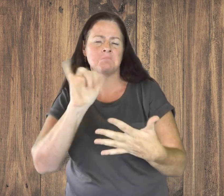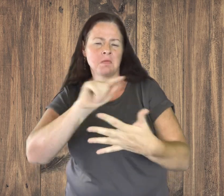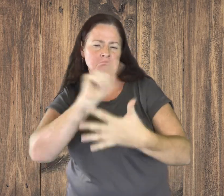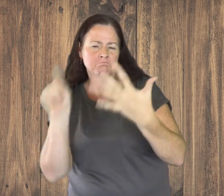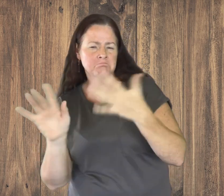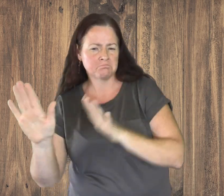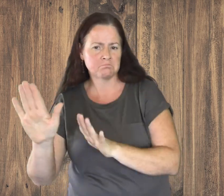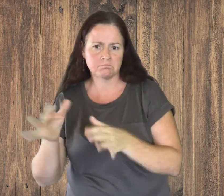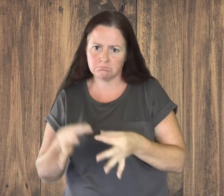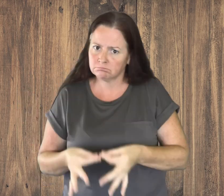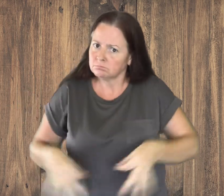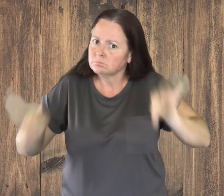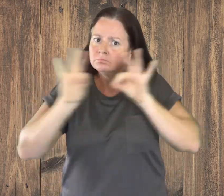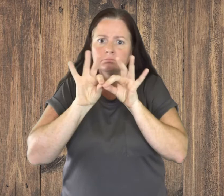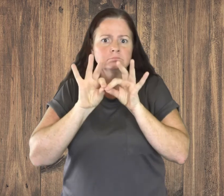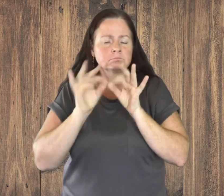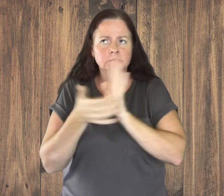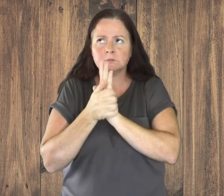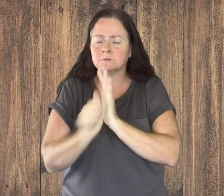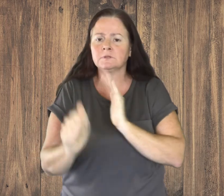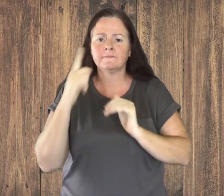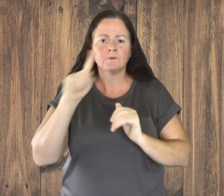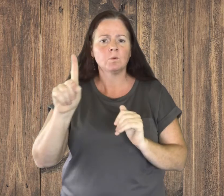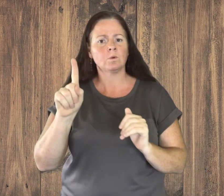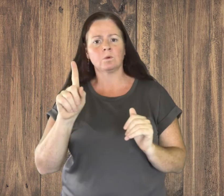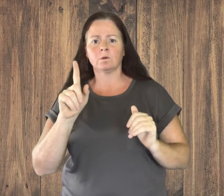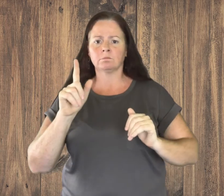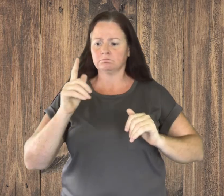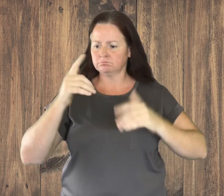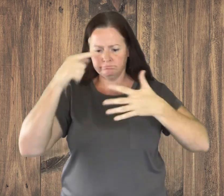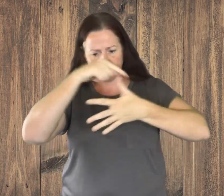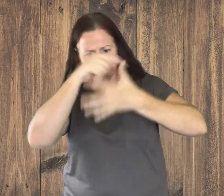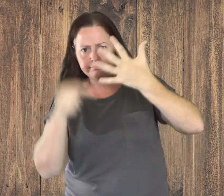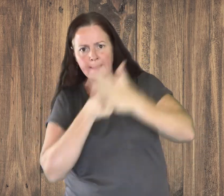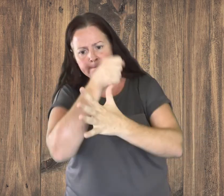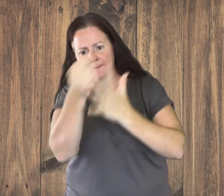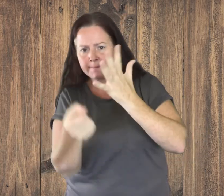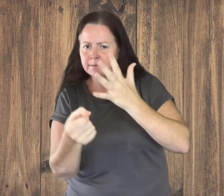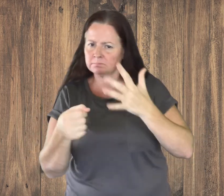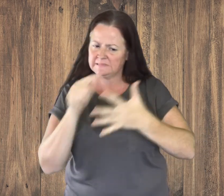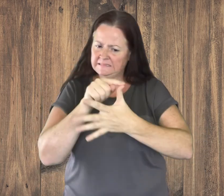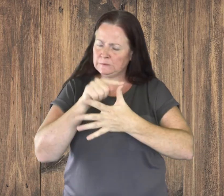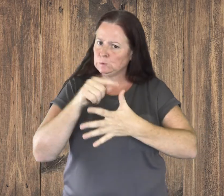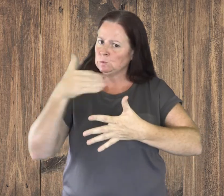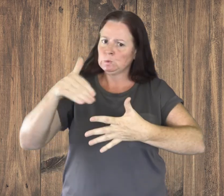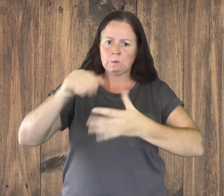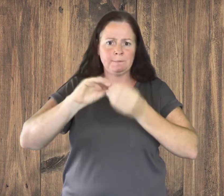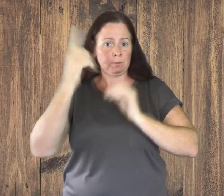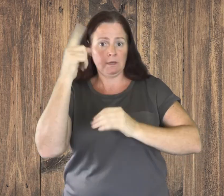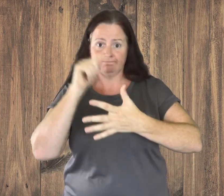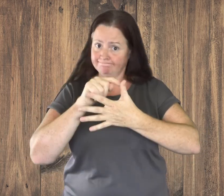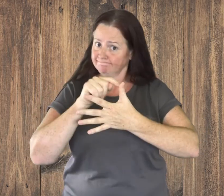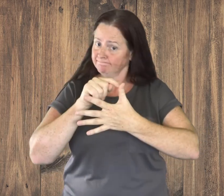Discourse skills are mostly important because they do make a big impact on skills of other components.